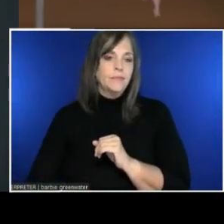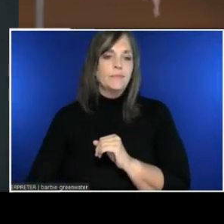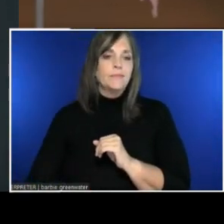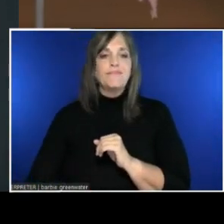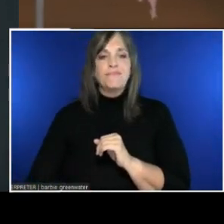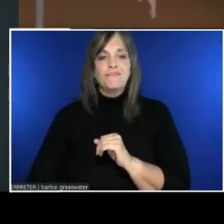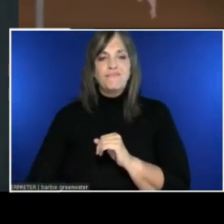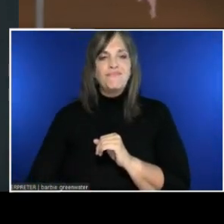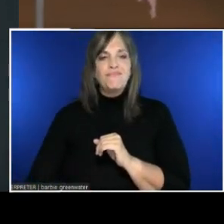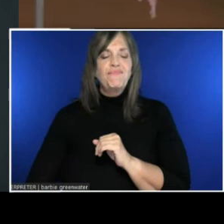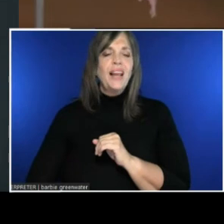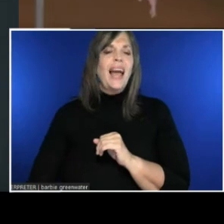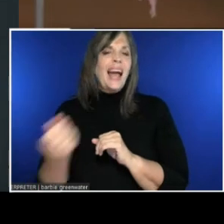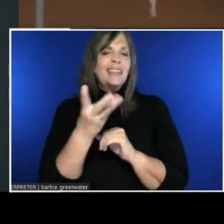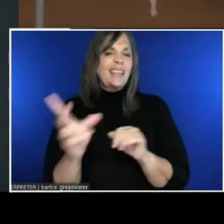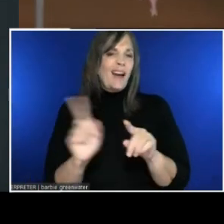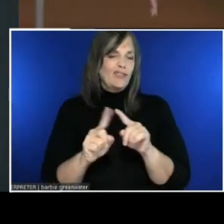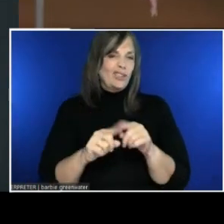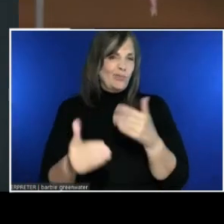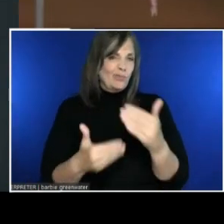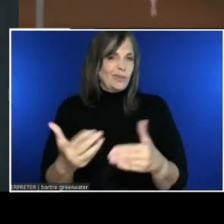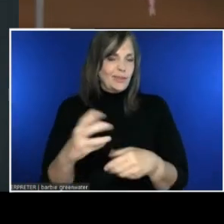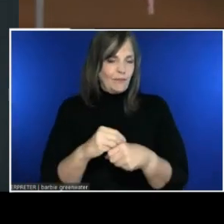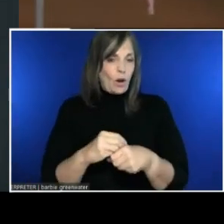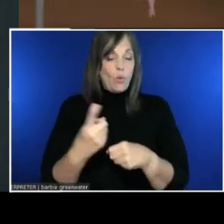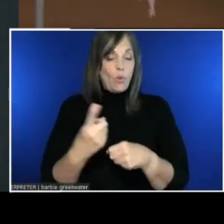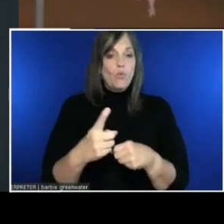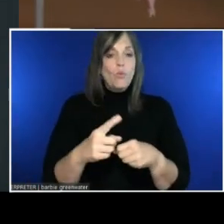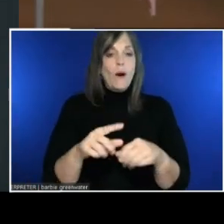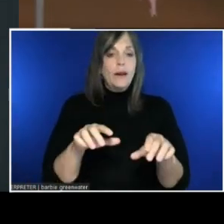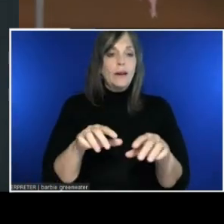One is capturing the conversion of the speech into text.